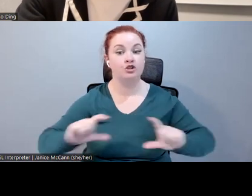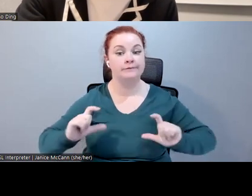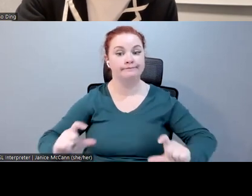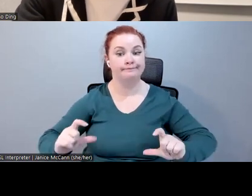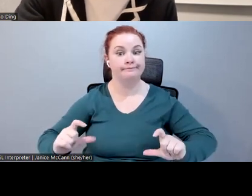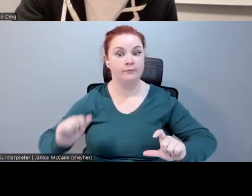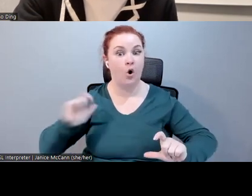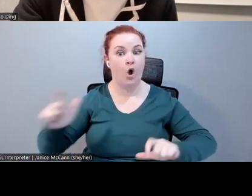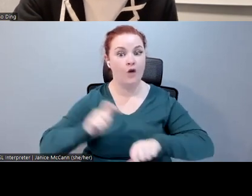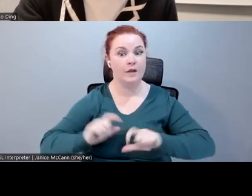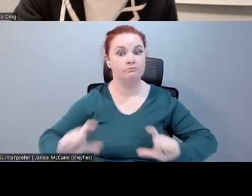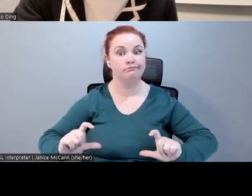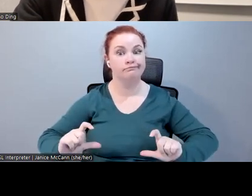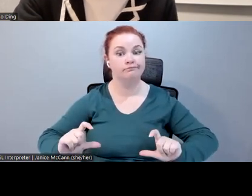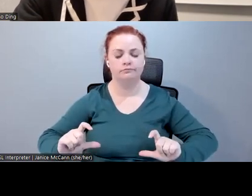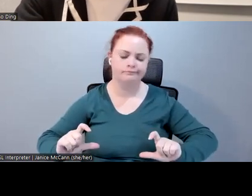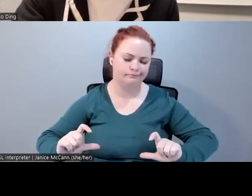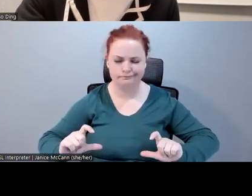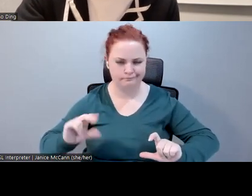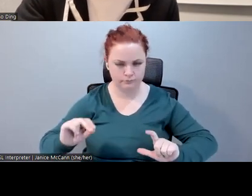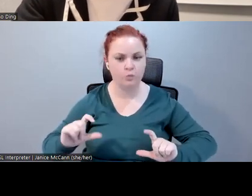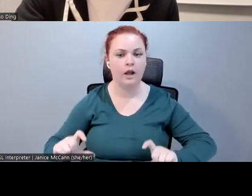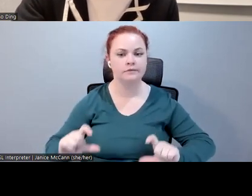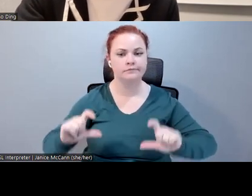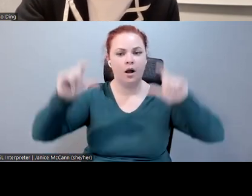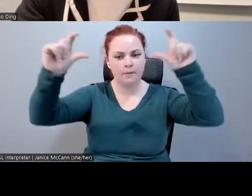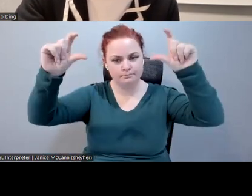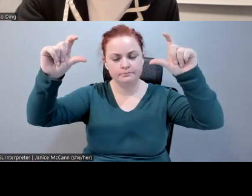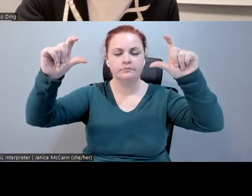believe it is really a unique challenge and consideration in